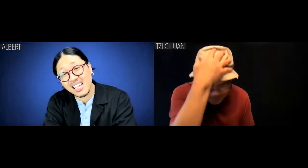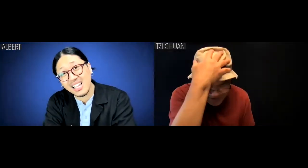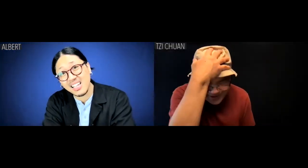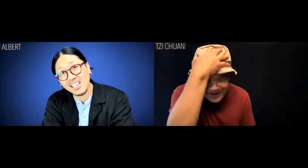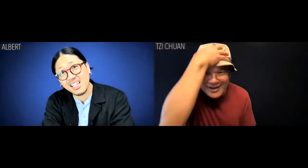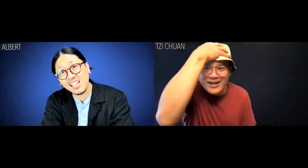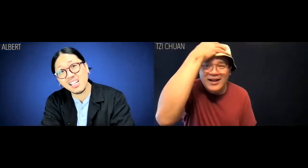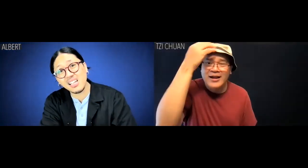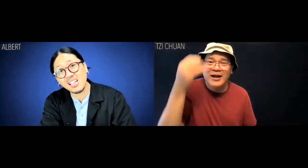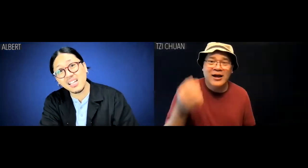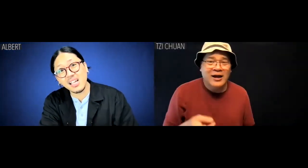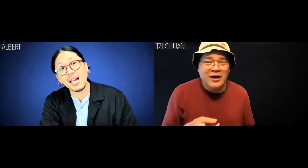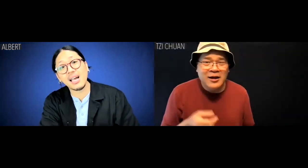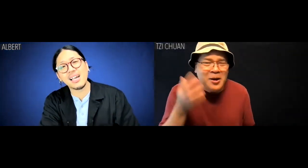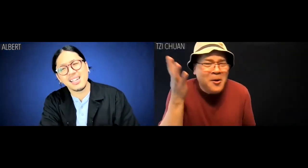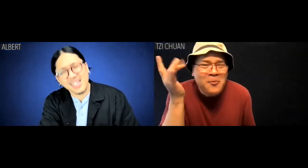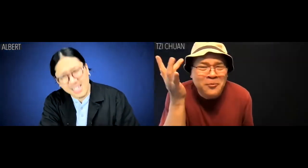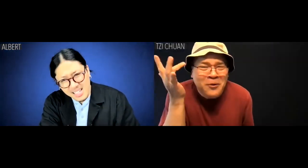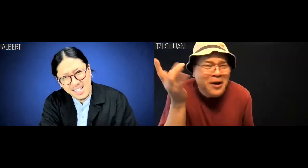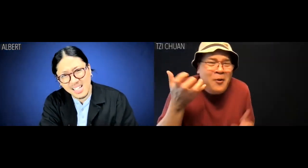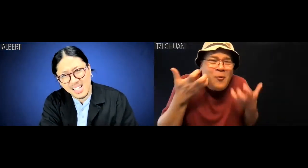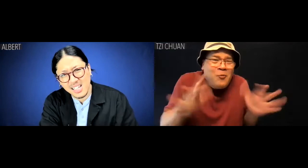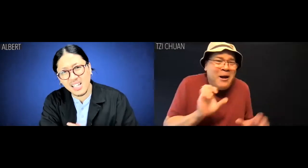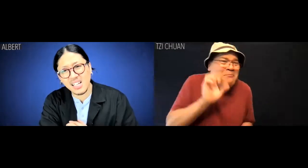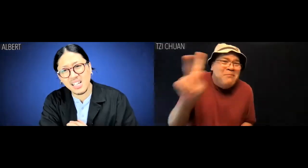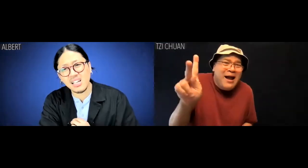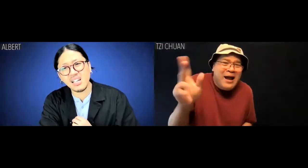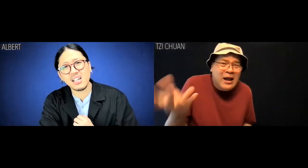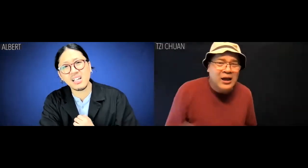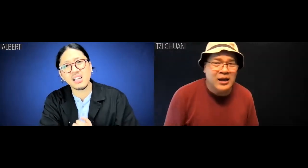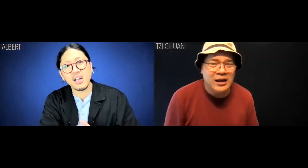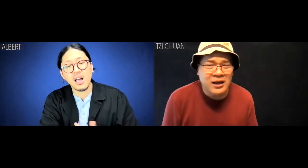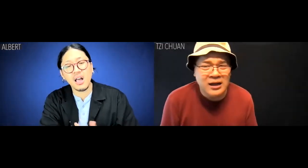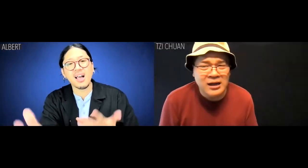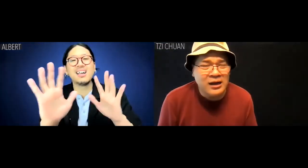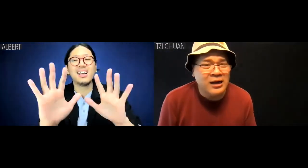Tzi Chuan: Chay. Why don't you want to go back?